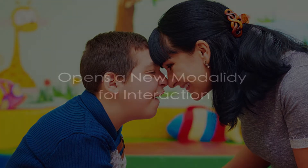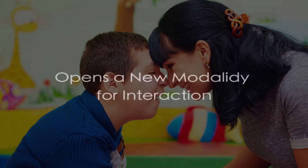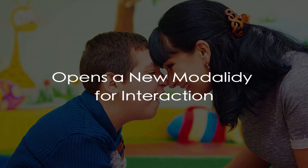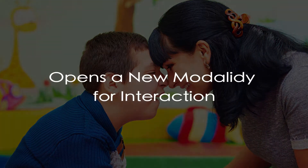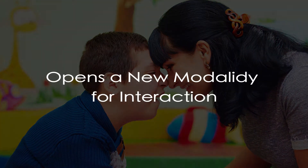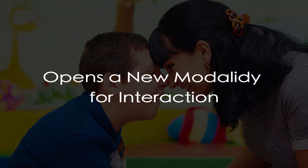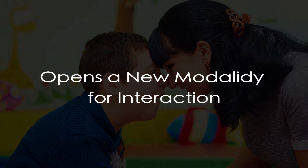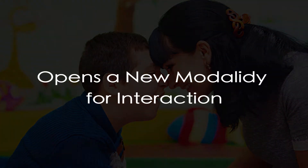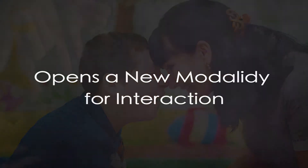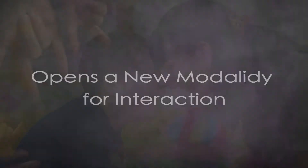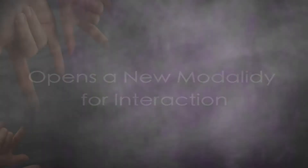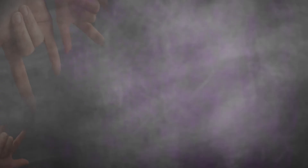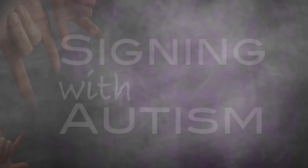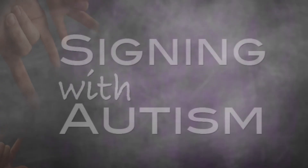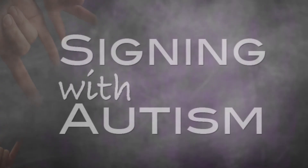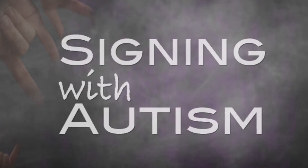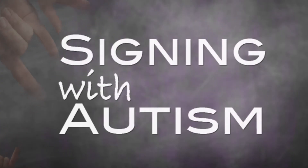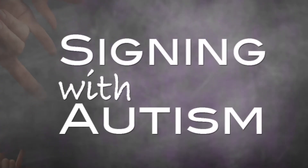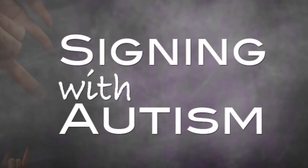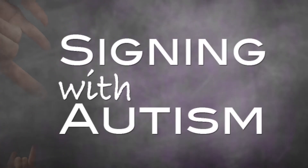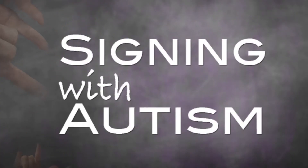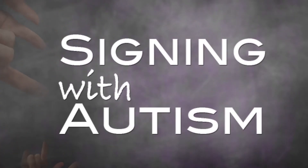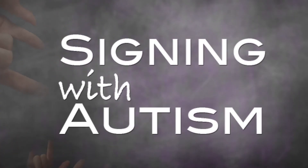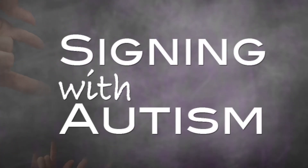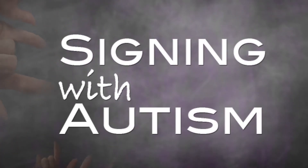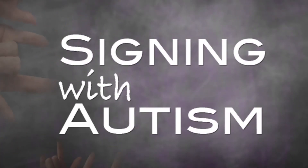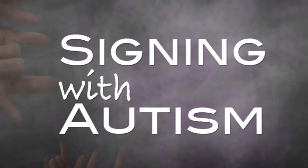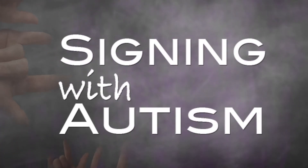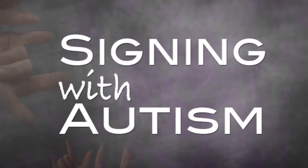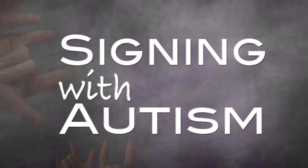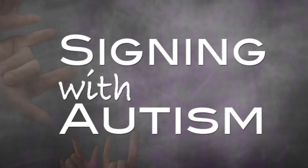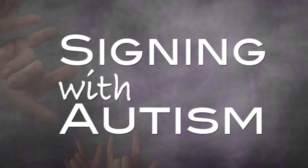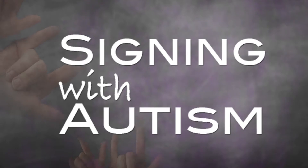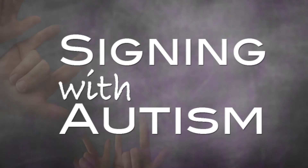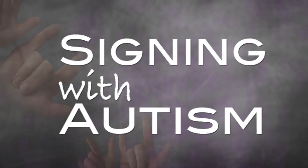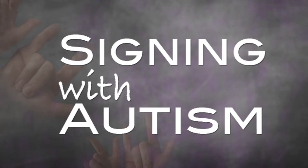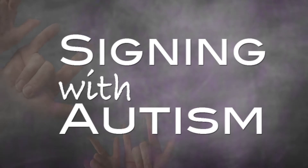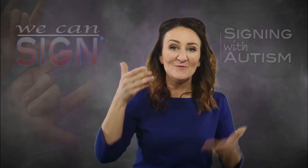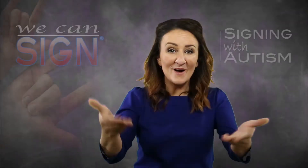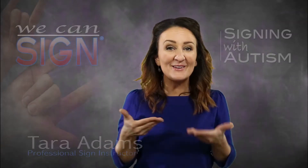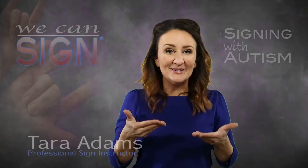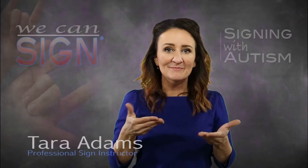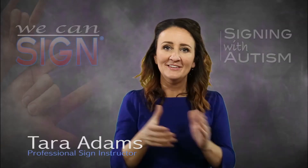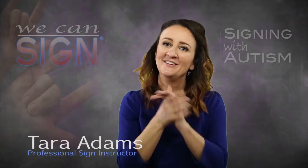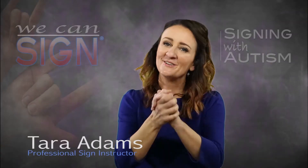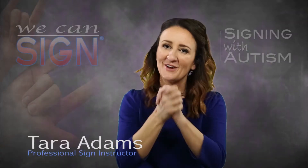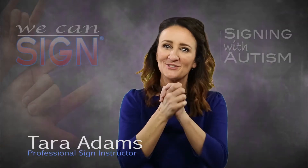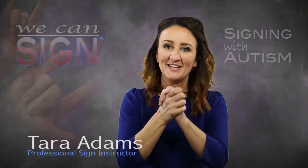modality for interaction. Introducing "Signing with Autism". Join Tara Adams,